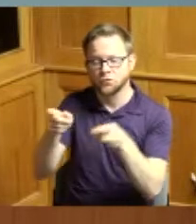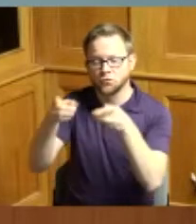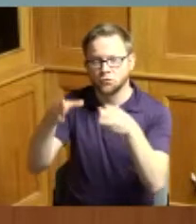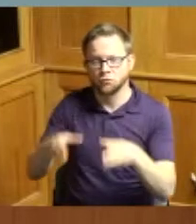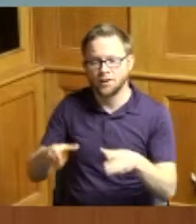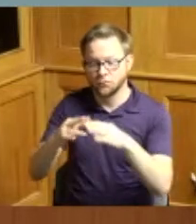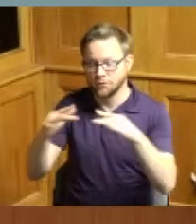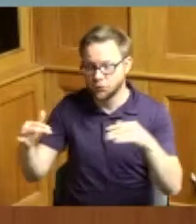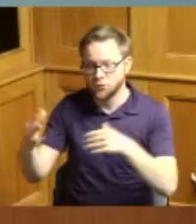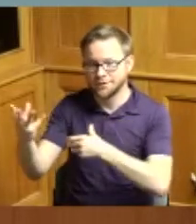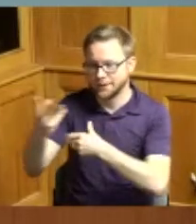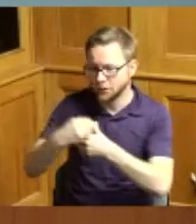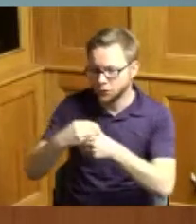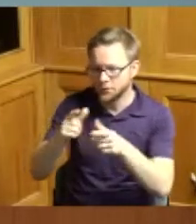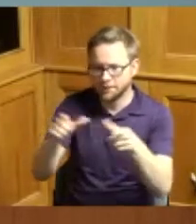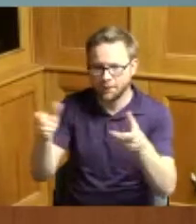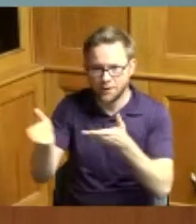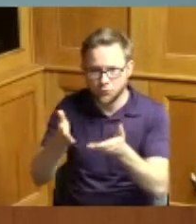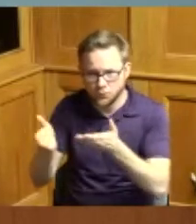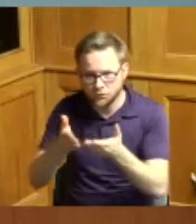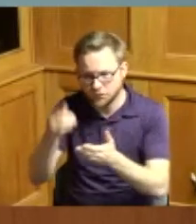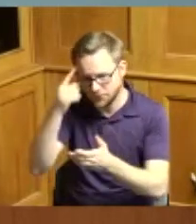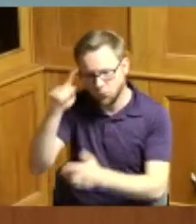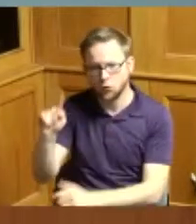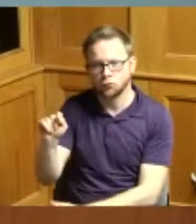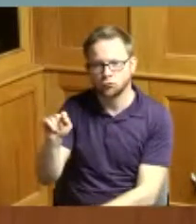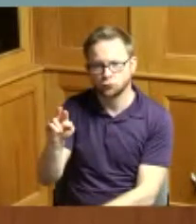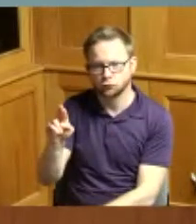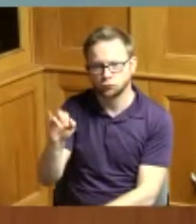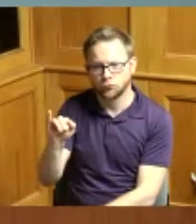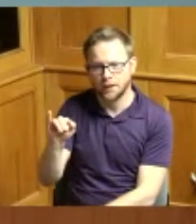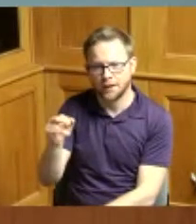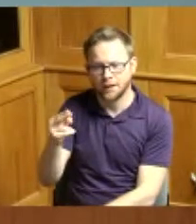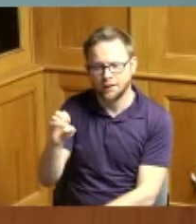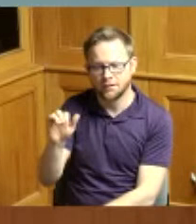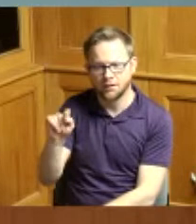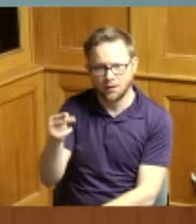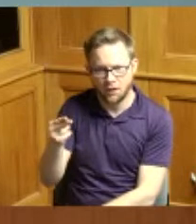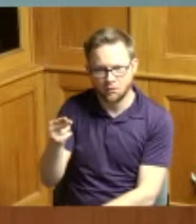inclusion and language services for Tri-Health playing a vital role in the health system's effort